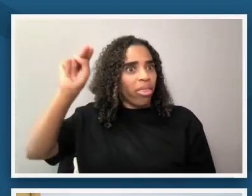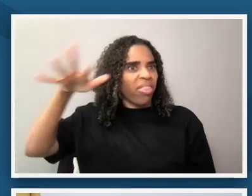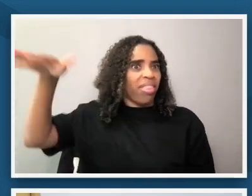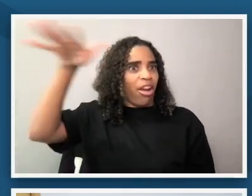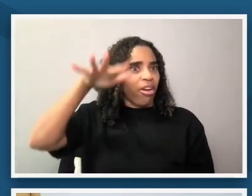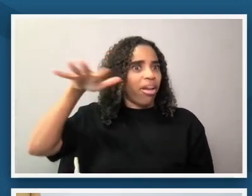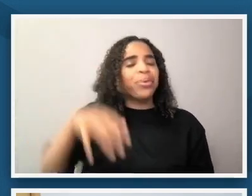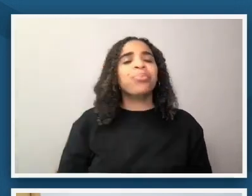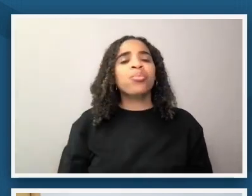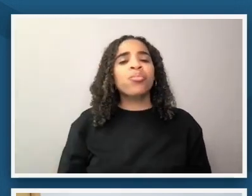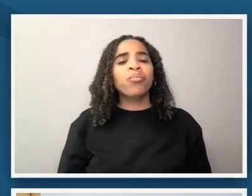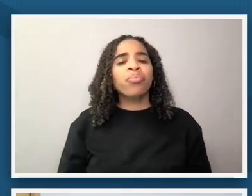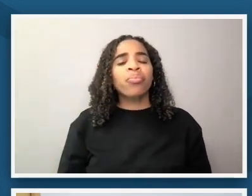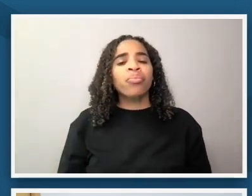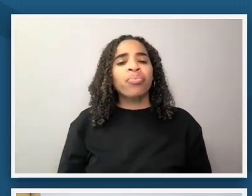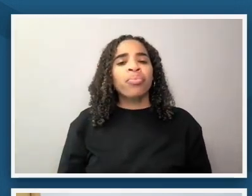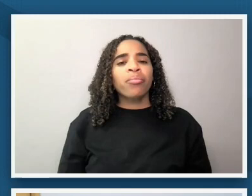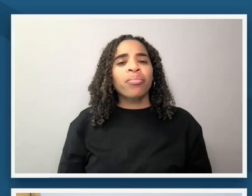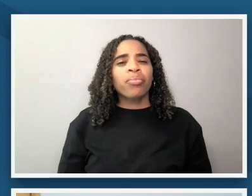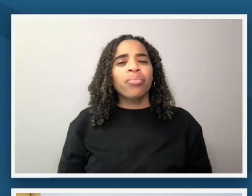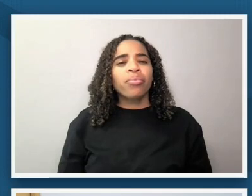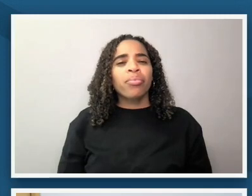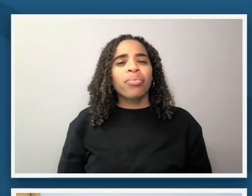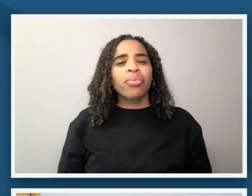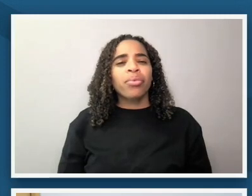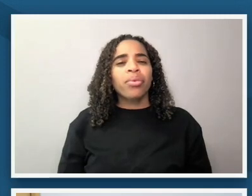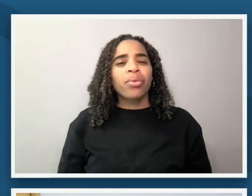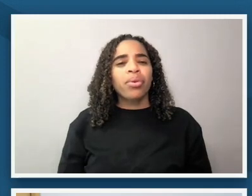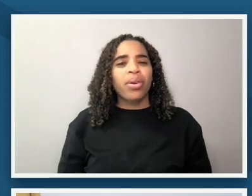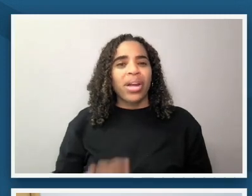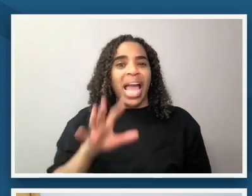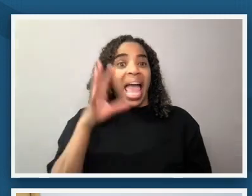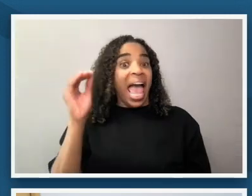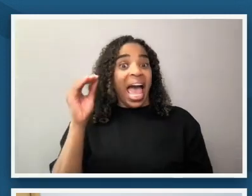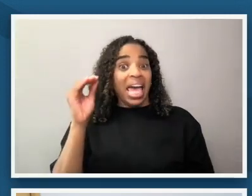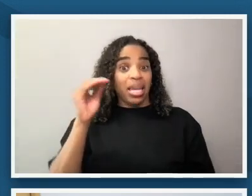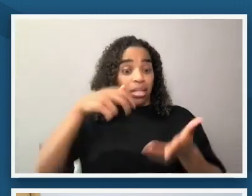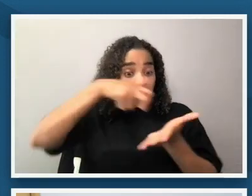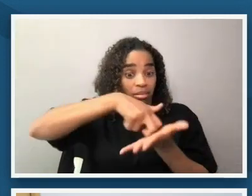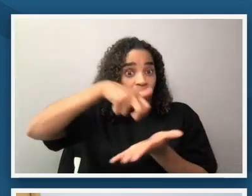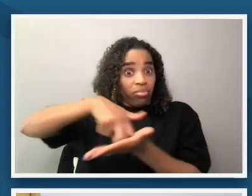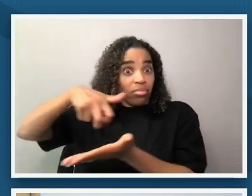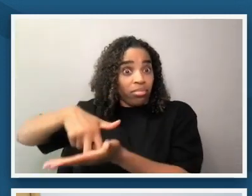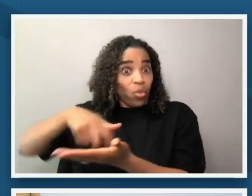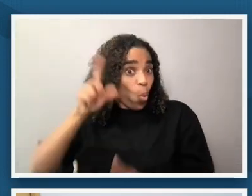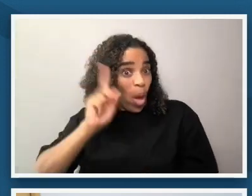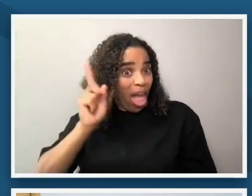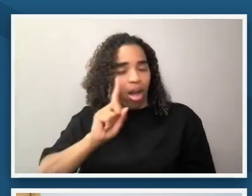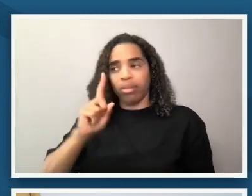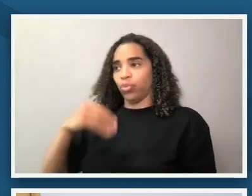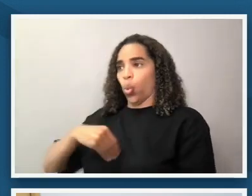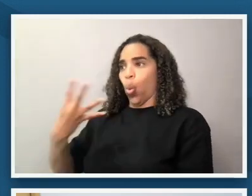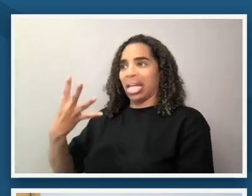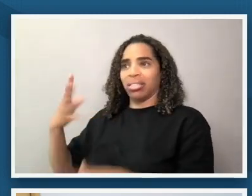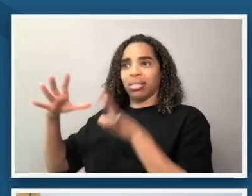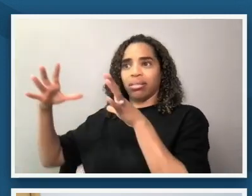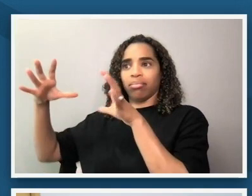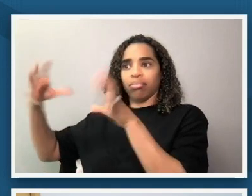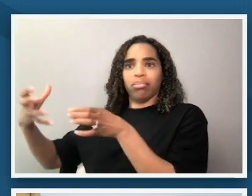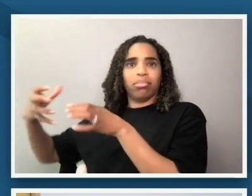happening um around an integration of a swimming pool and that being often um